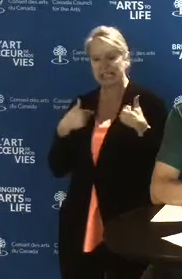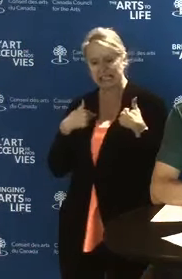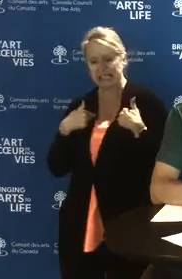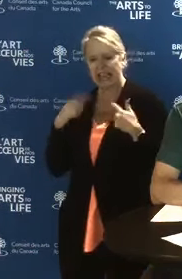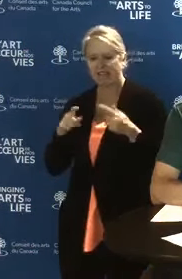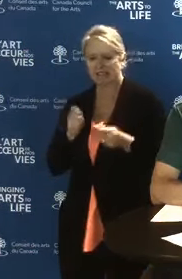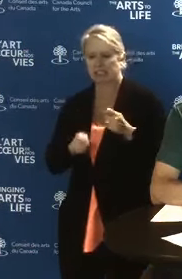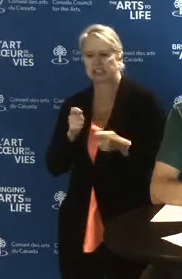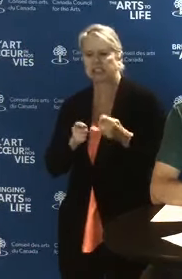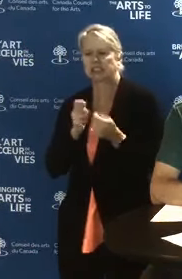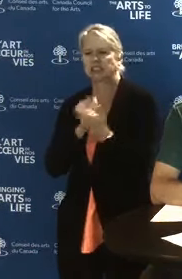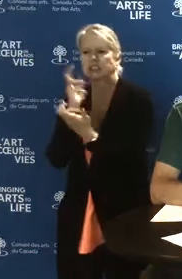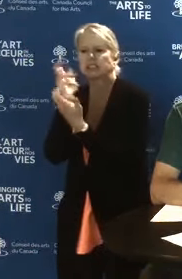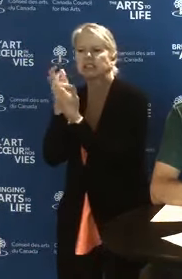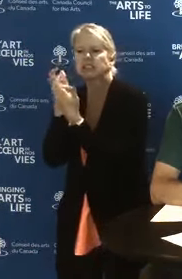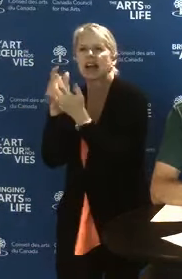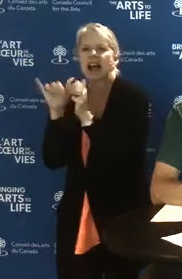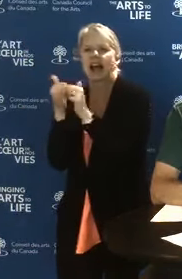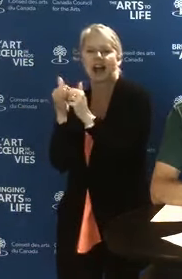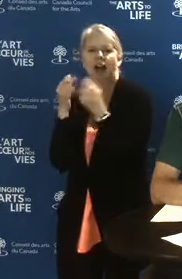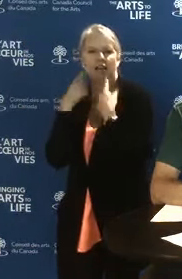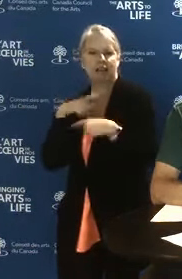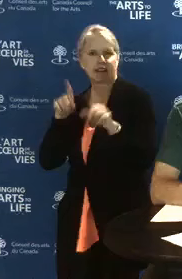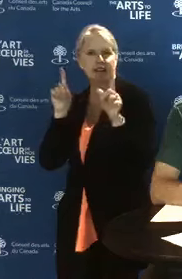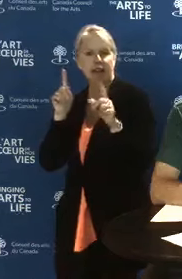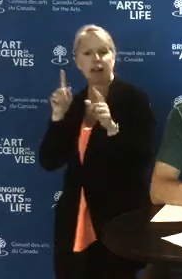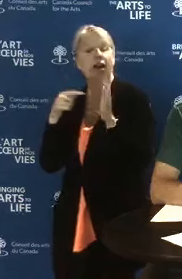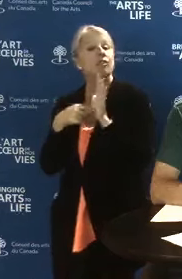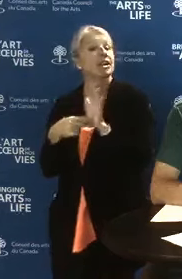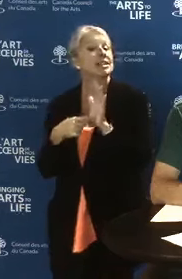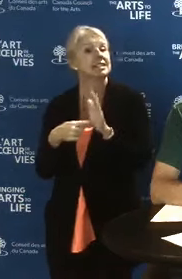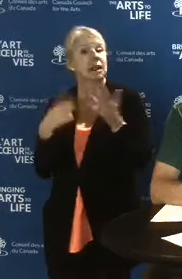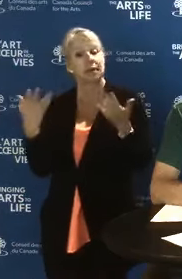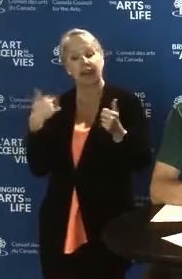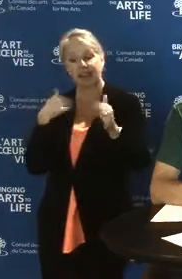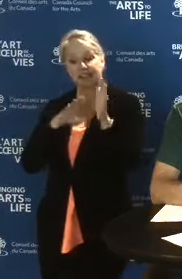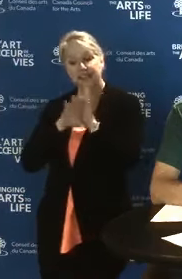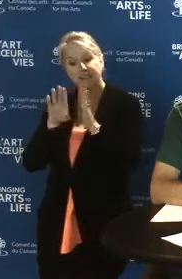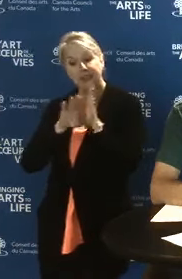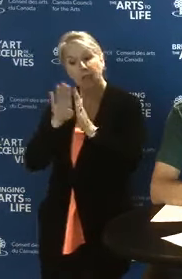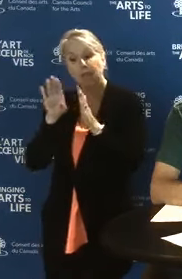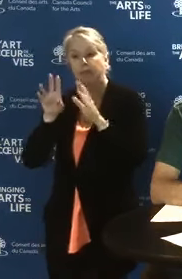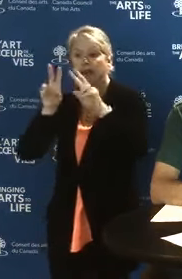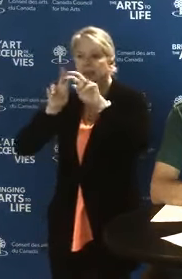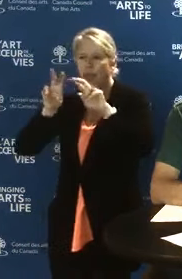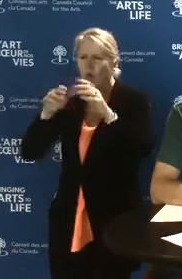This could include developing and exploring new work models, such as